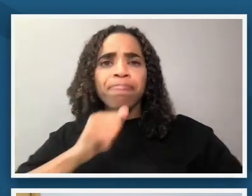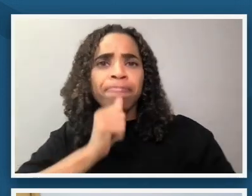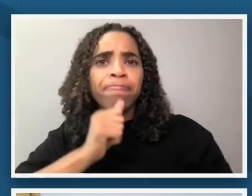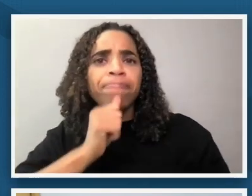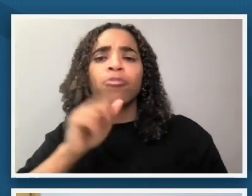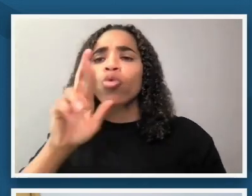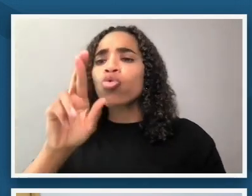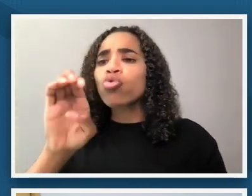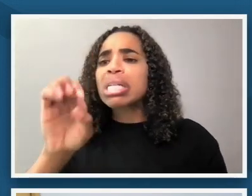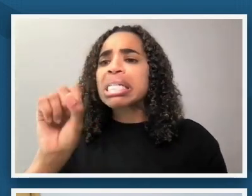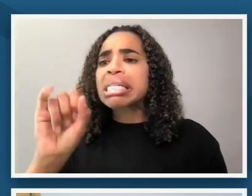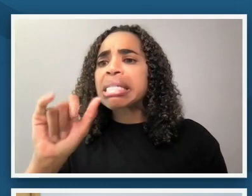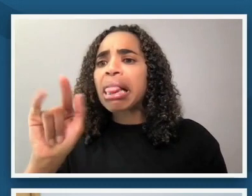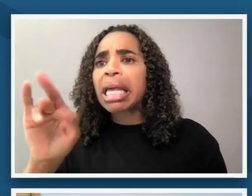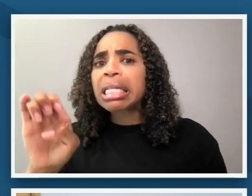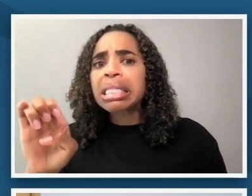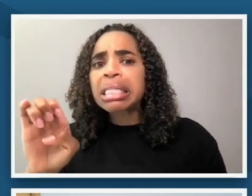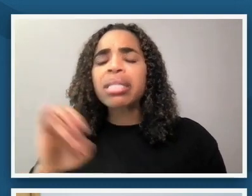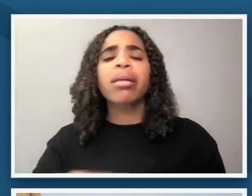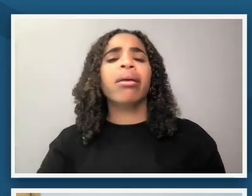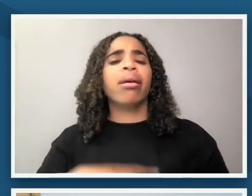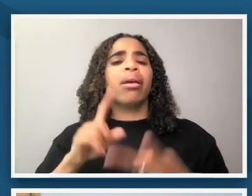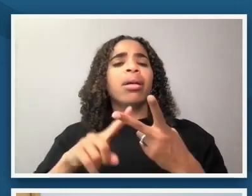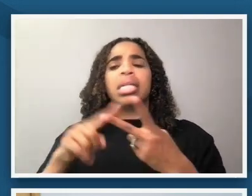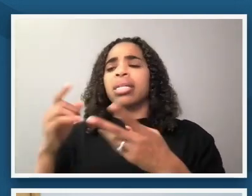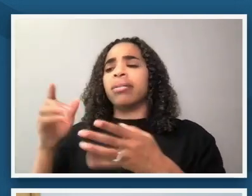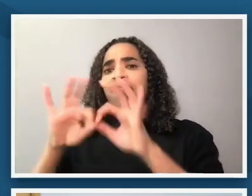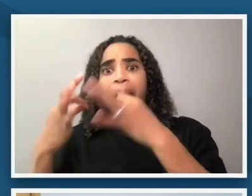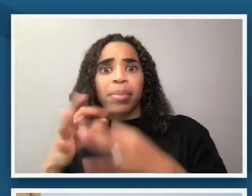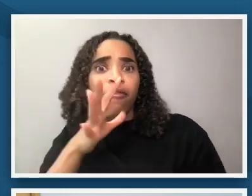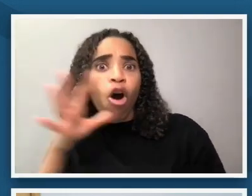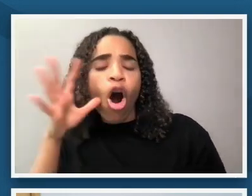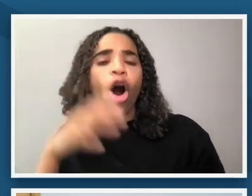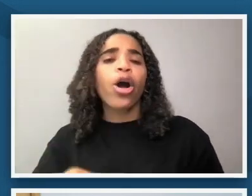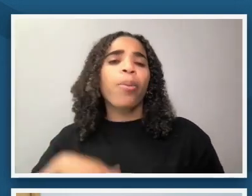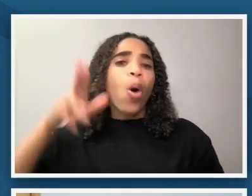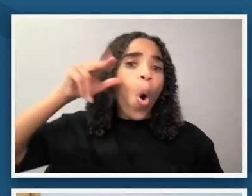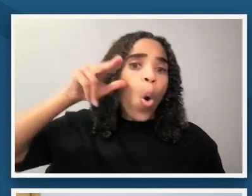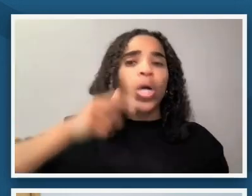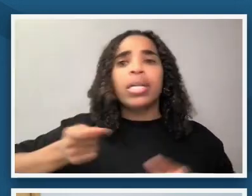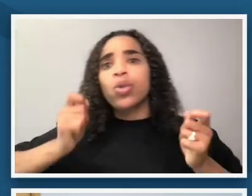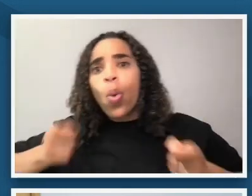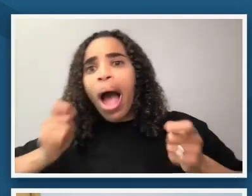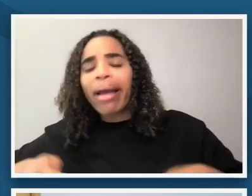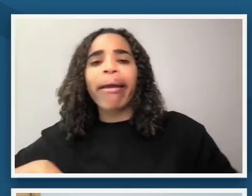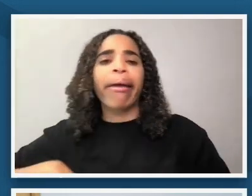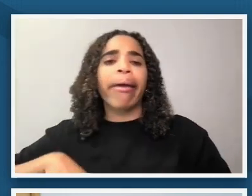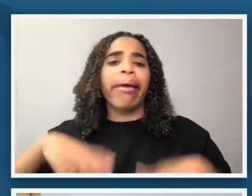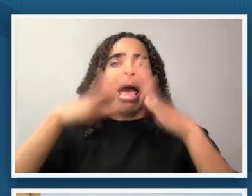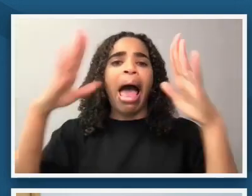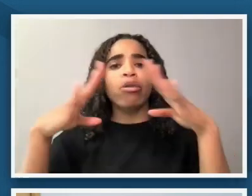uh some people come there's a family farm they see a horse a wagon a shack